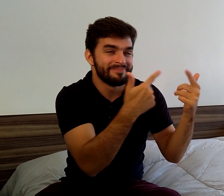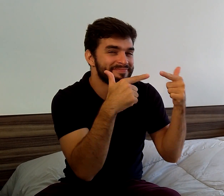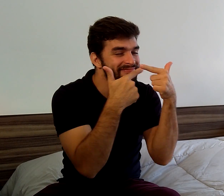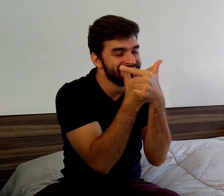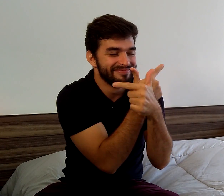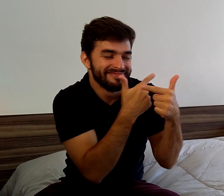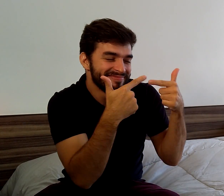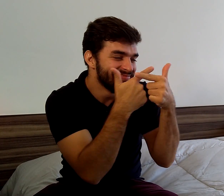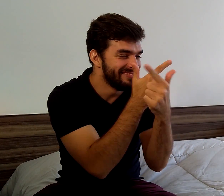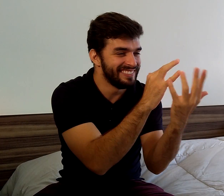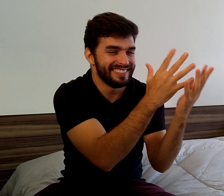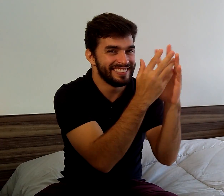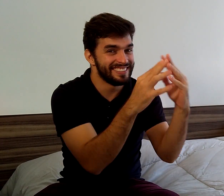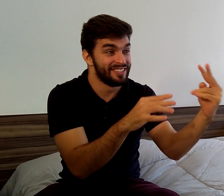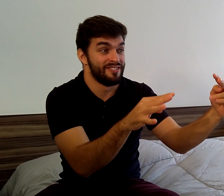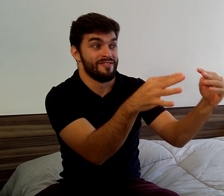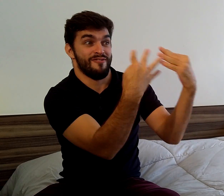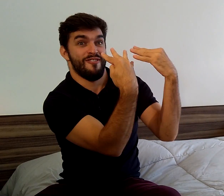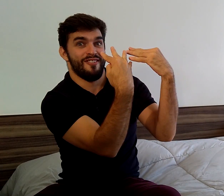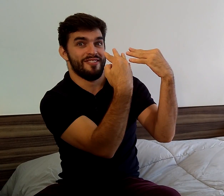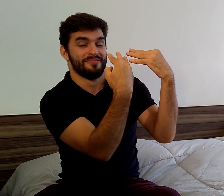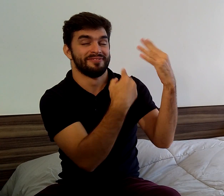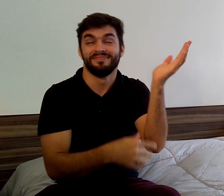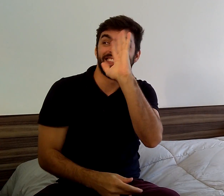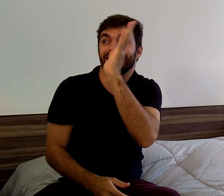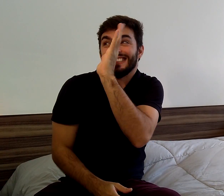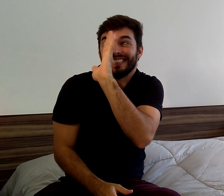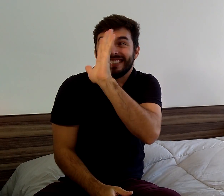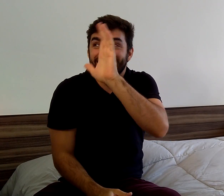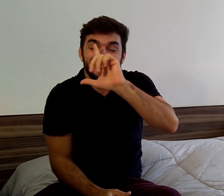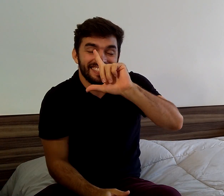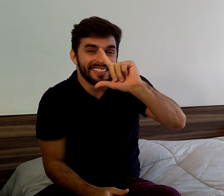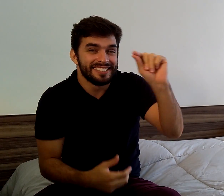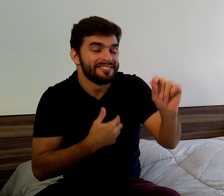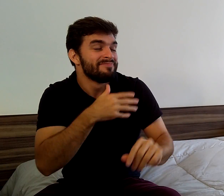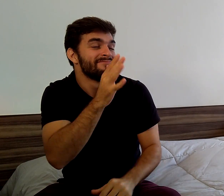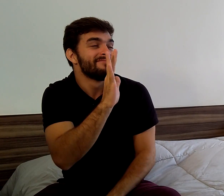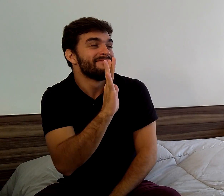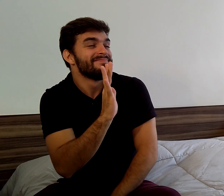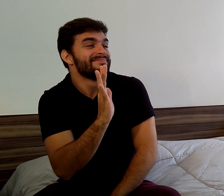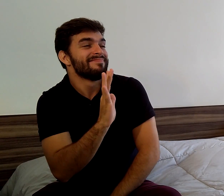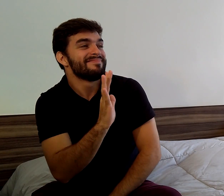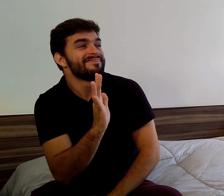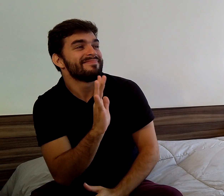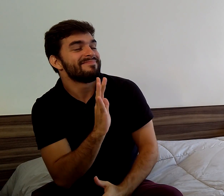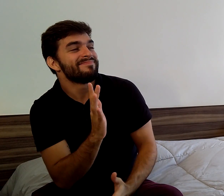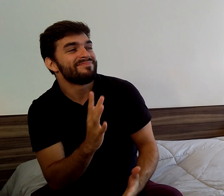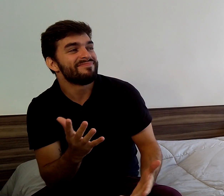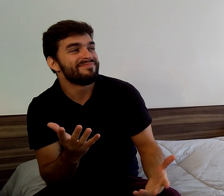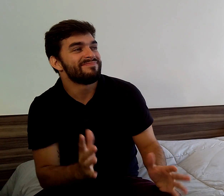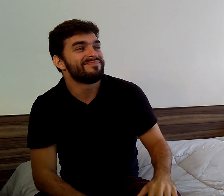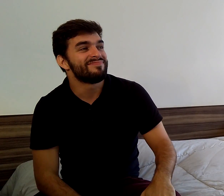Her friends waved me smiling and together they left. I waved back to them.